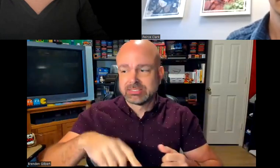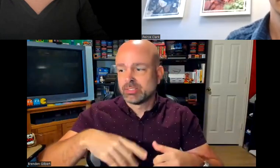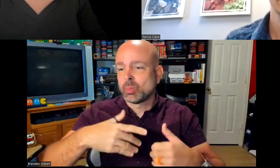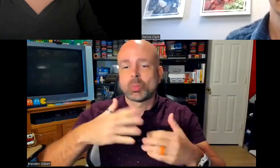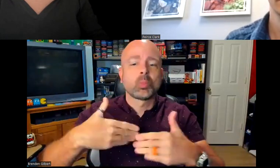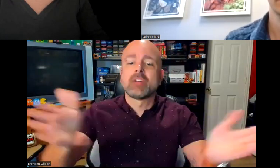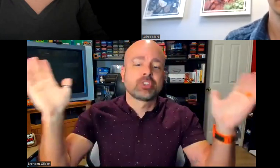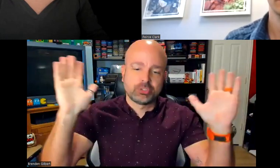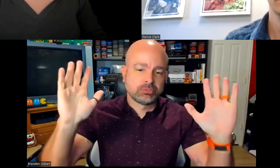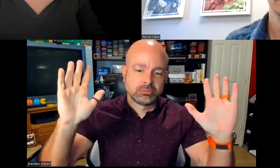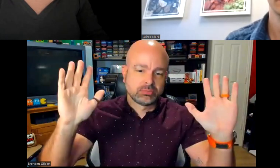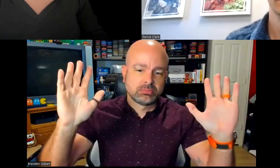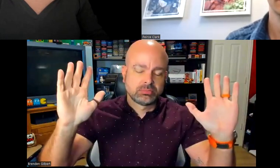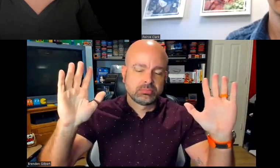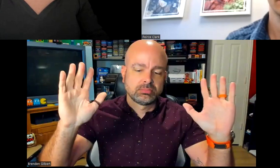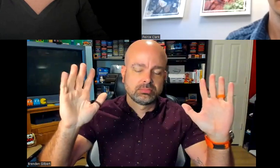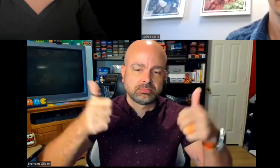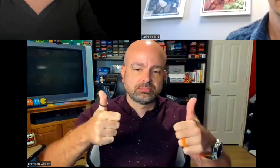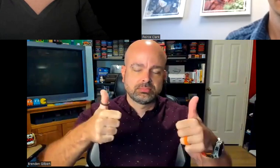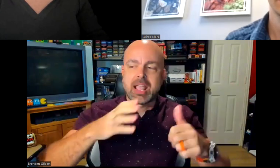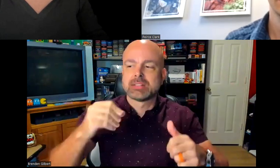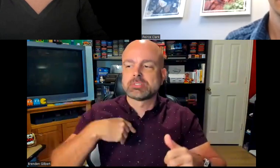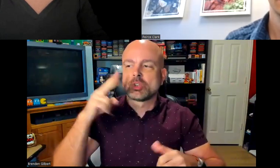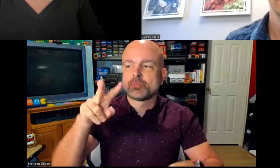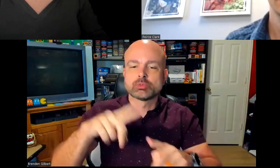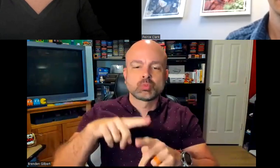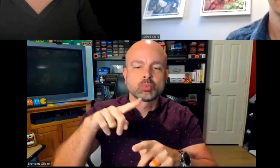times to be able to participate in these conversations, and open